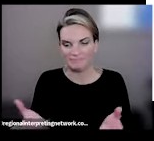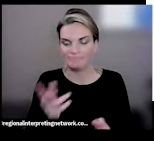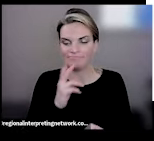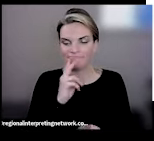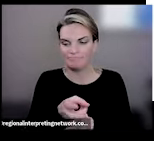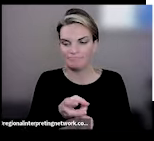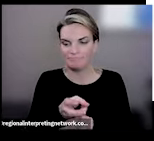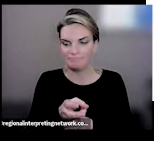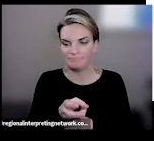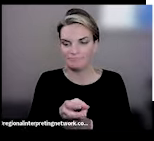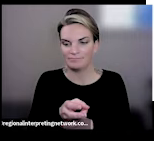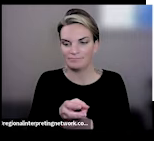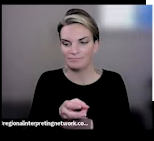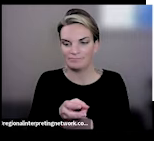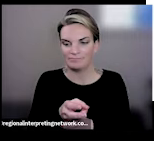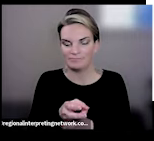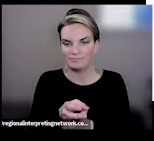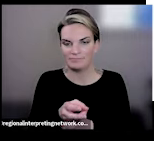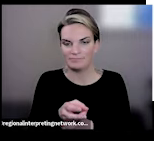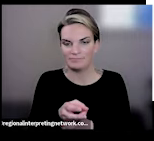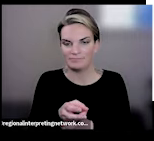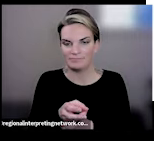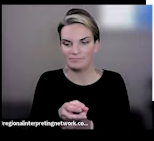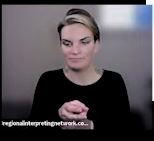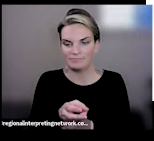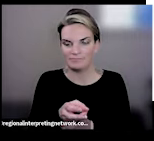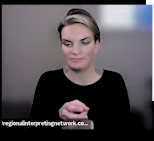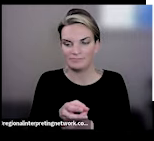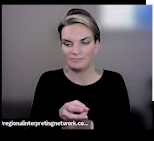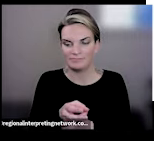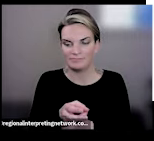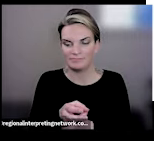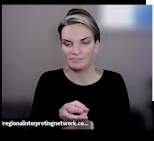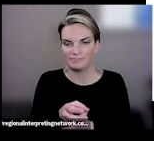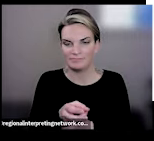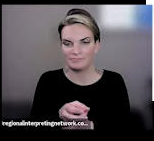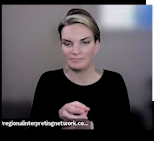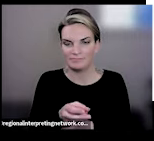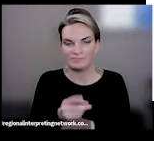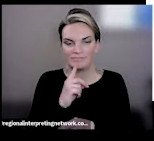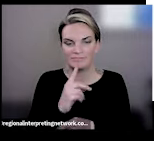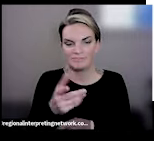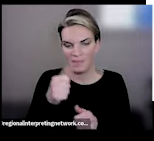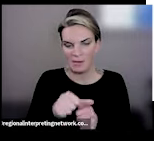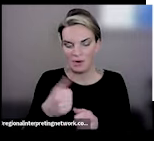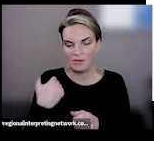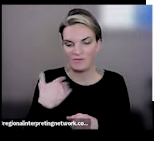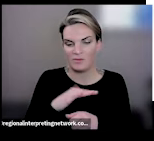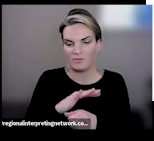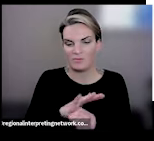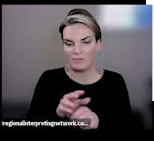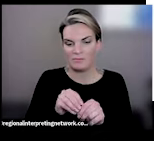the beginning of the pandemic in 2021, there were issues with baby formula, but it took about